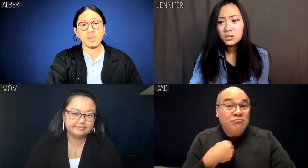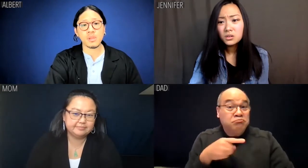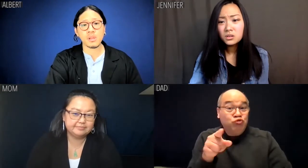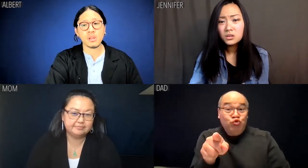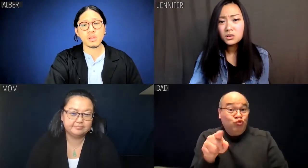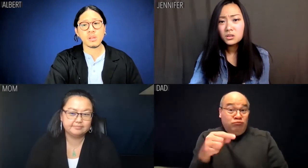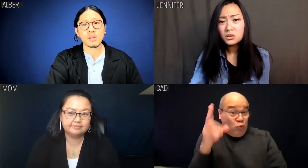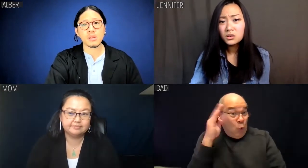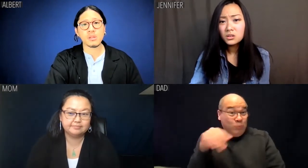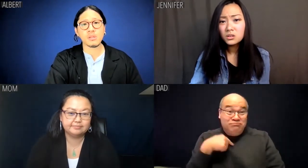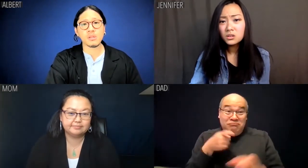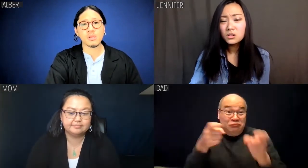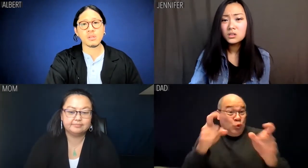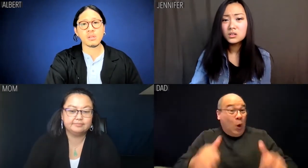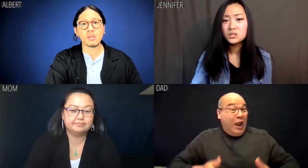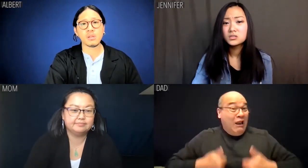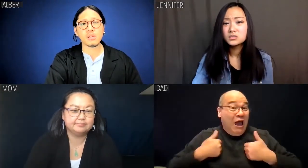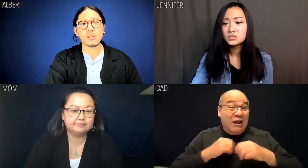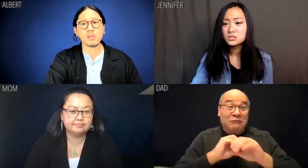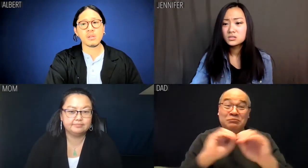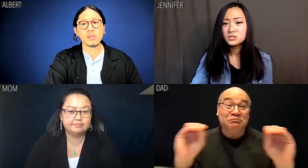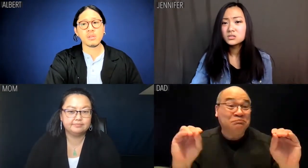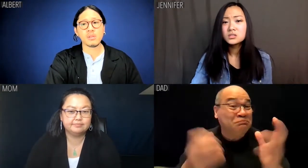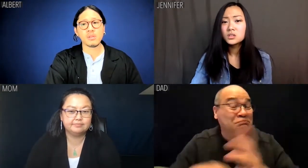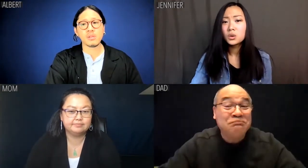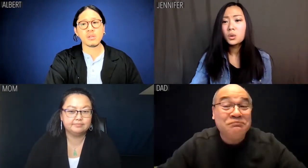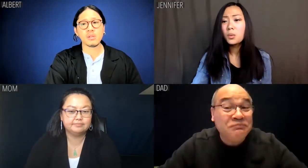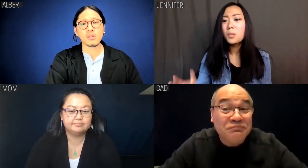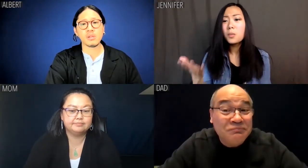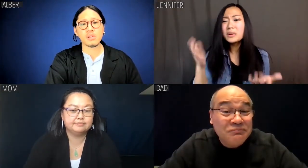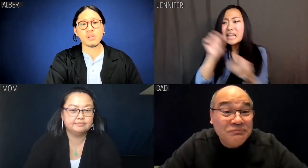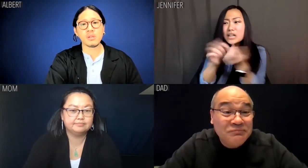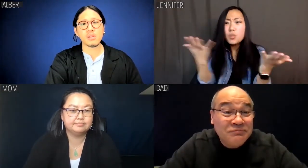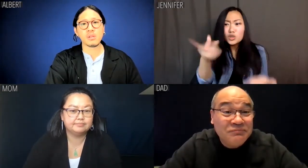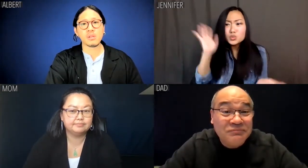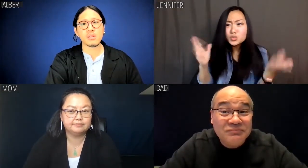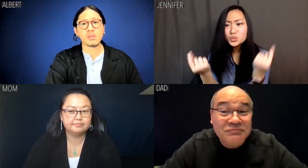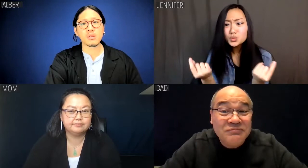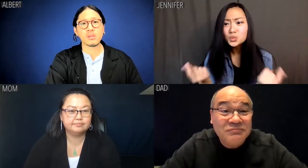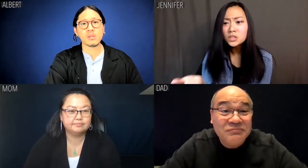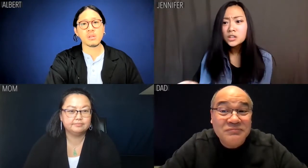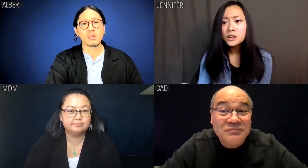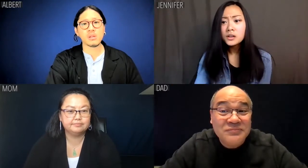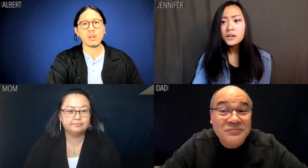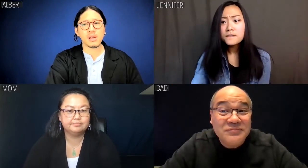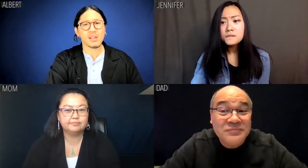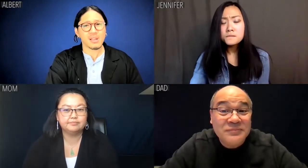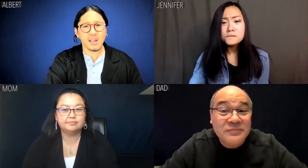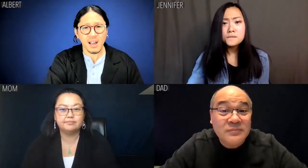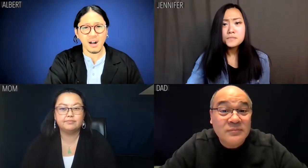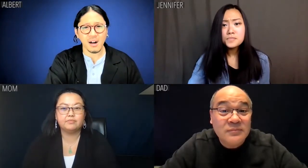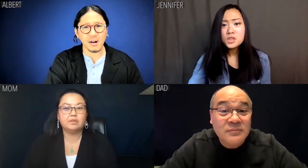Dad: No, we can't live your lives for you. Jennifer: But that's exactly what you used to do!